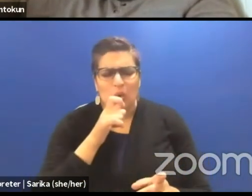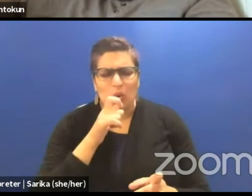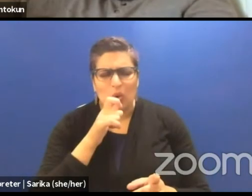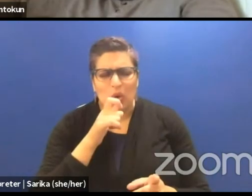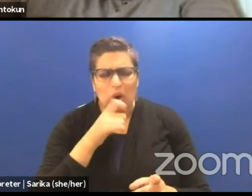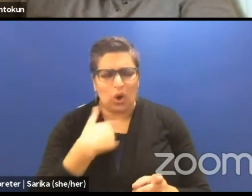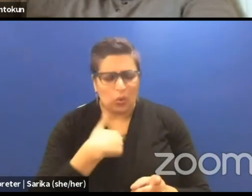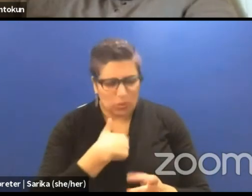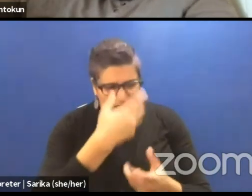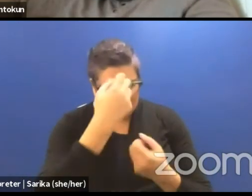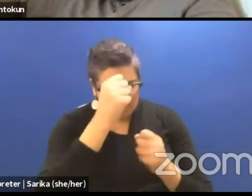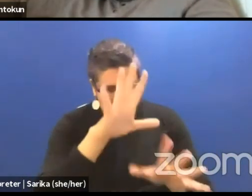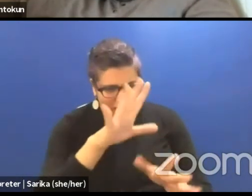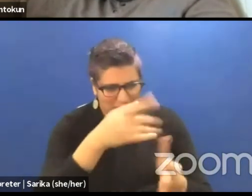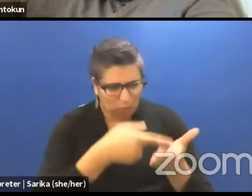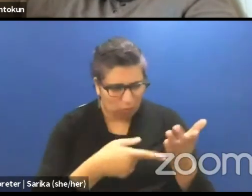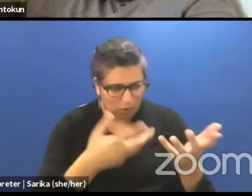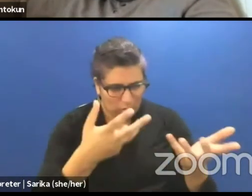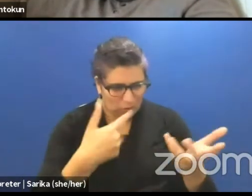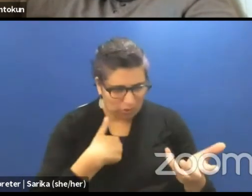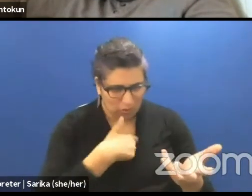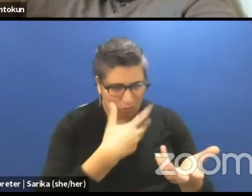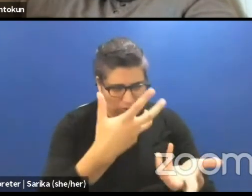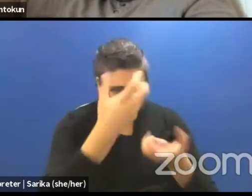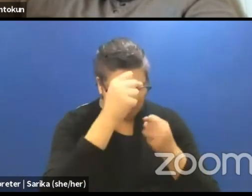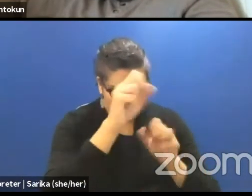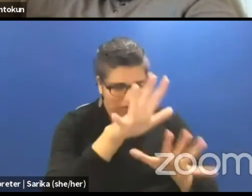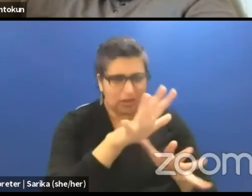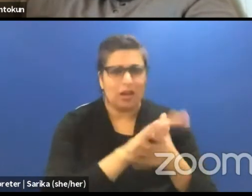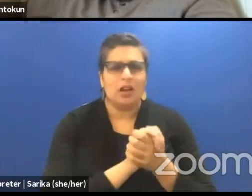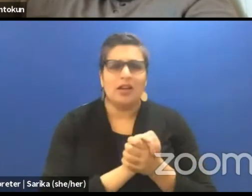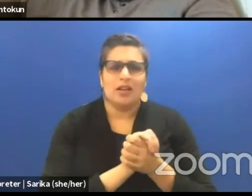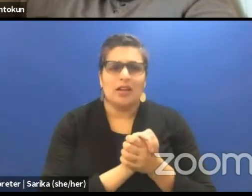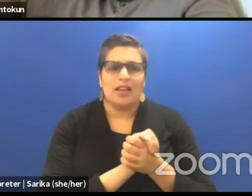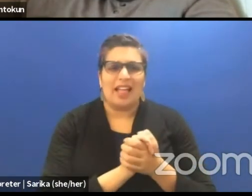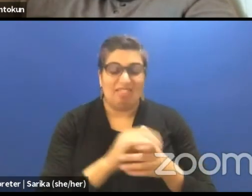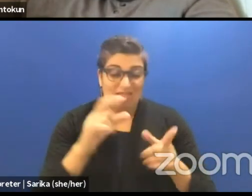I generally have been having a hard time with the word decolonize itself,